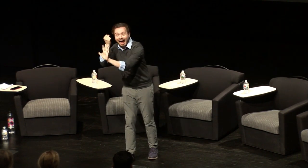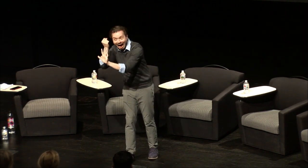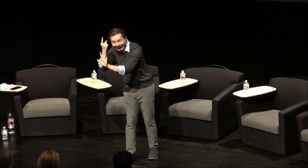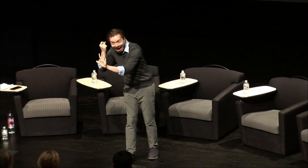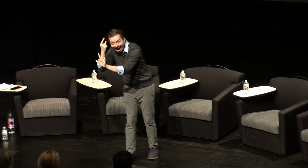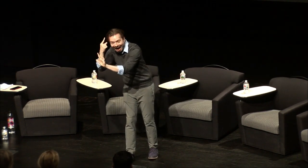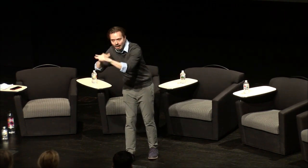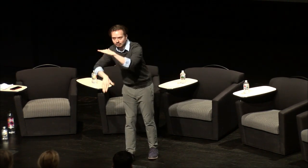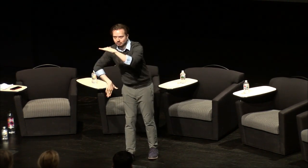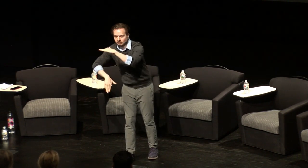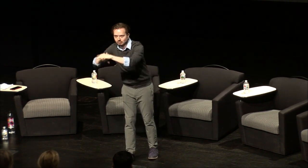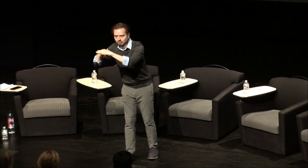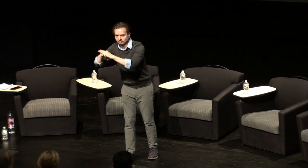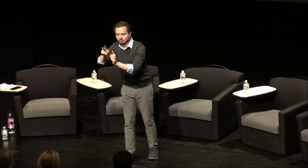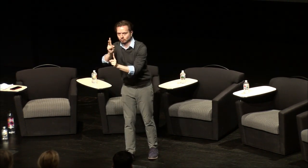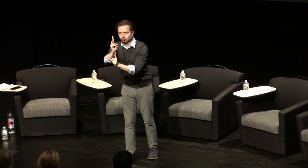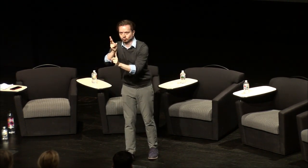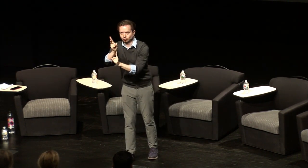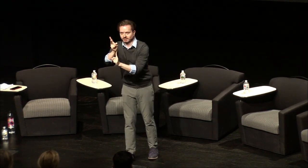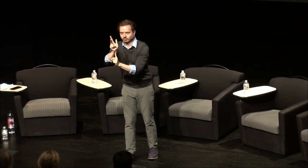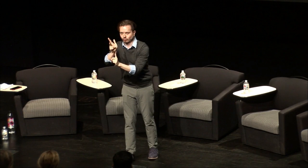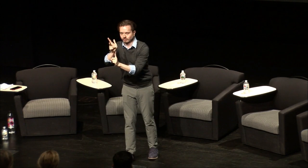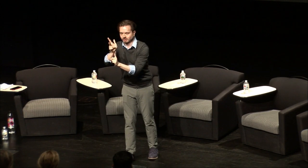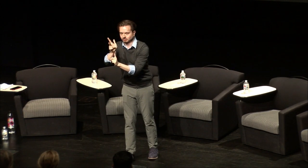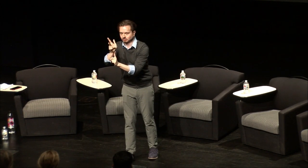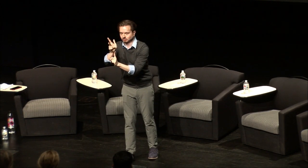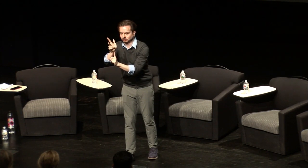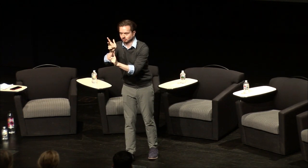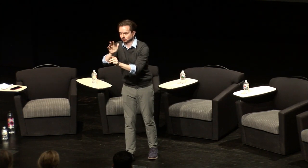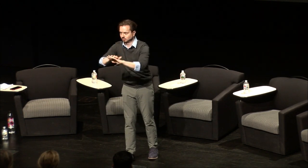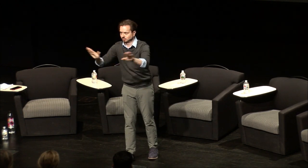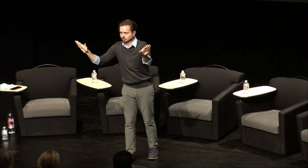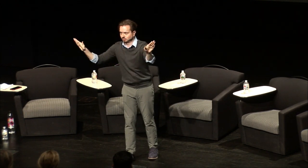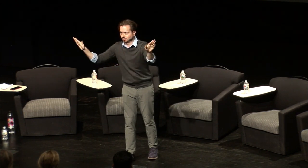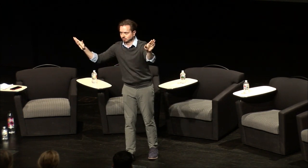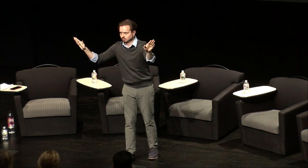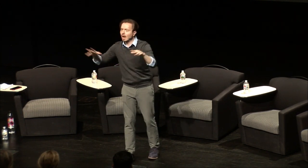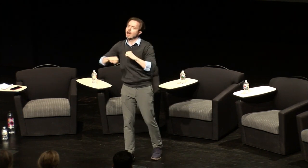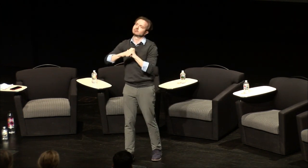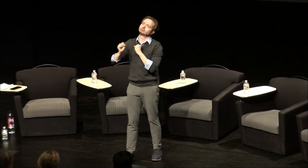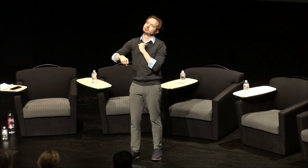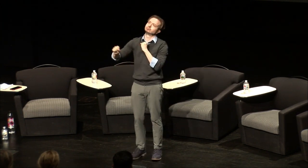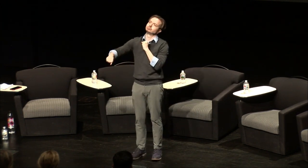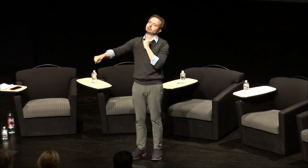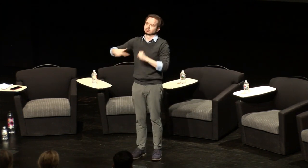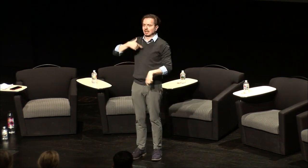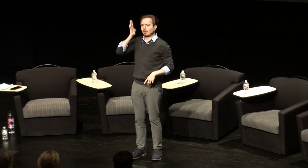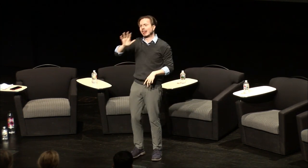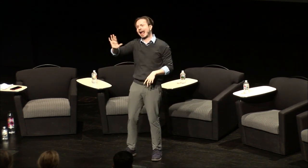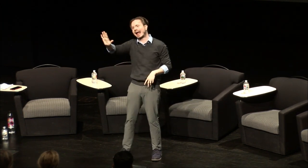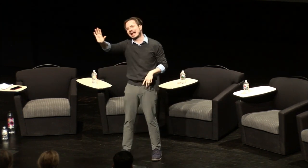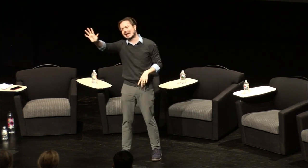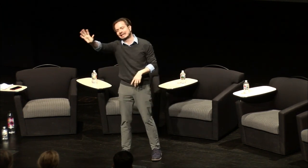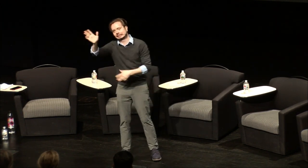have that keeping in mind that those comments would be maxed out it call it two three minutes I don't want you going on telling your